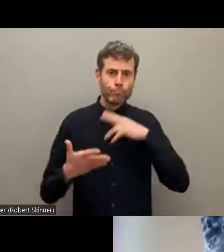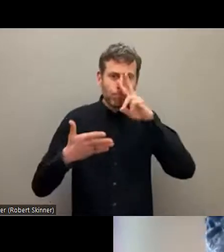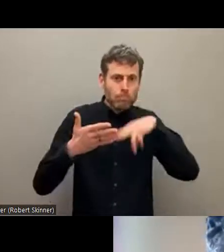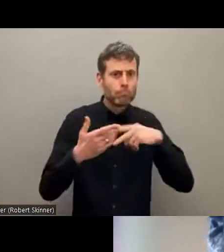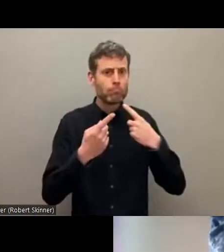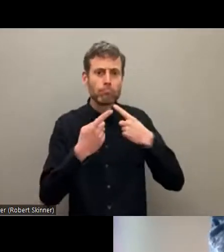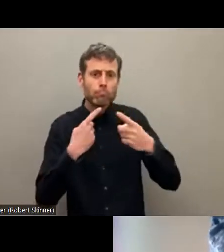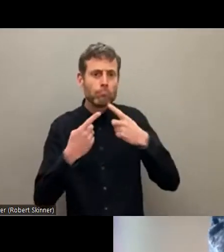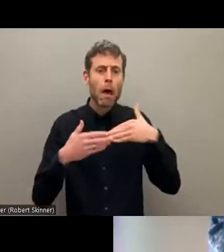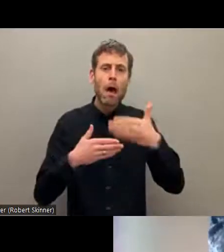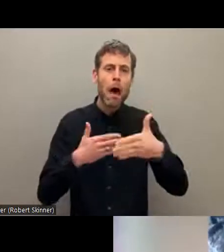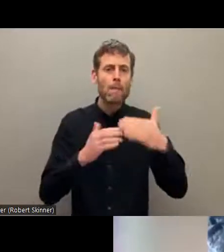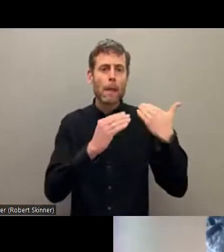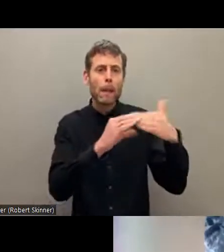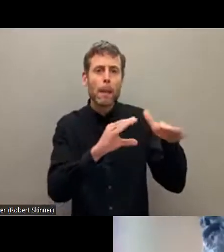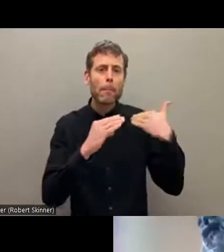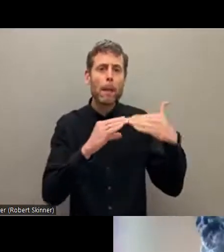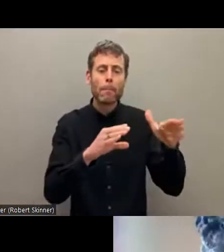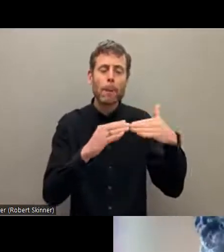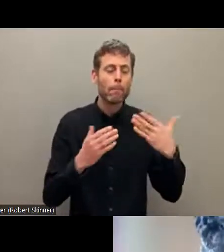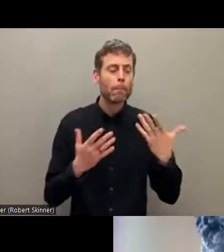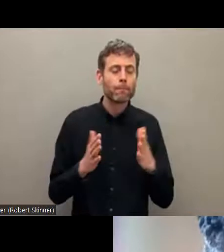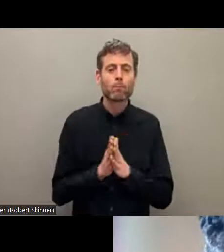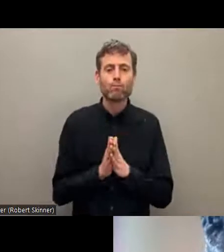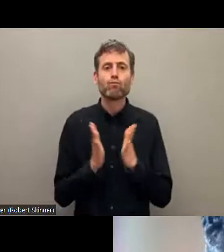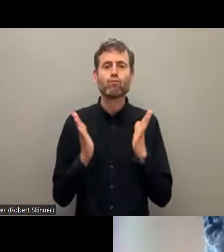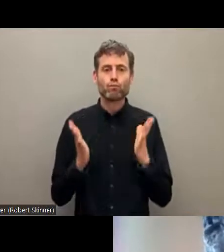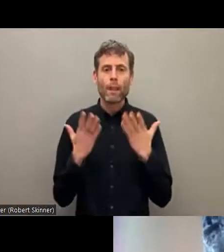of the speakers that are here. Now we are going to pass to the